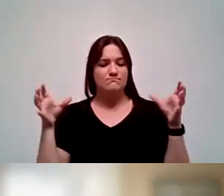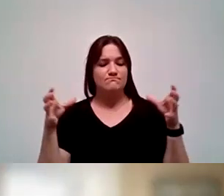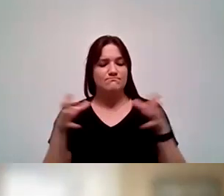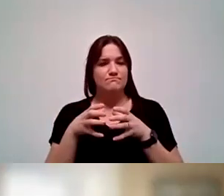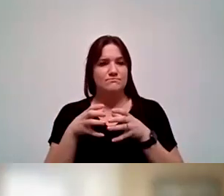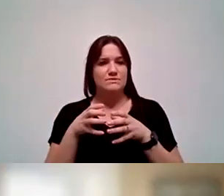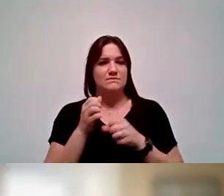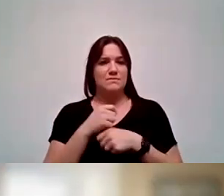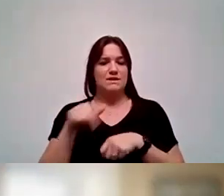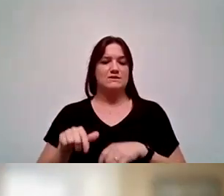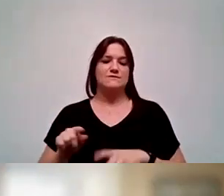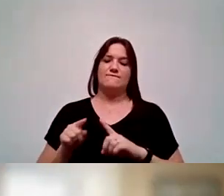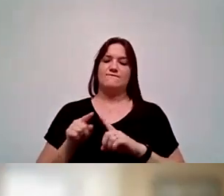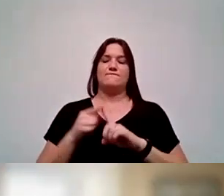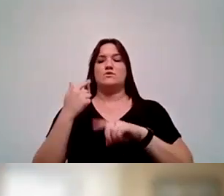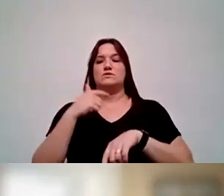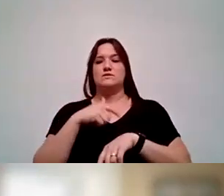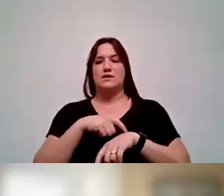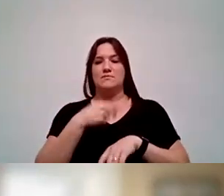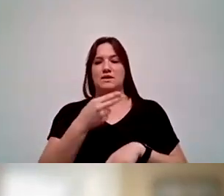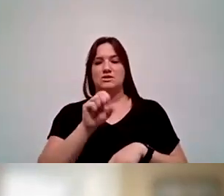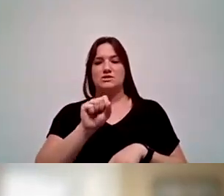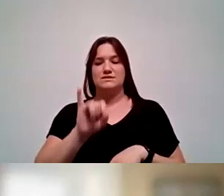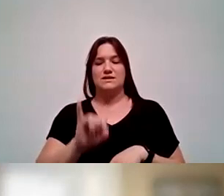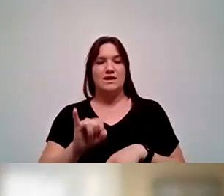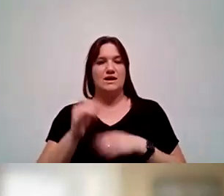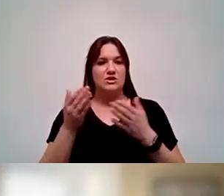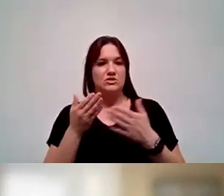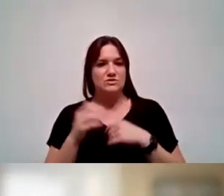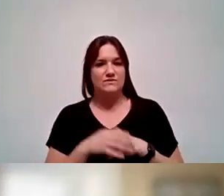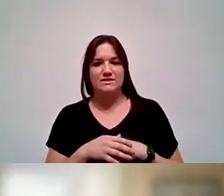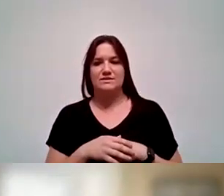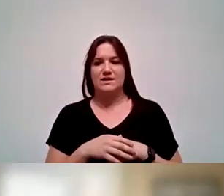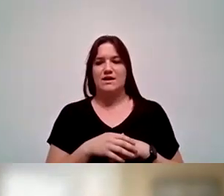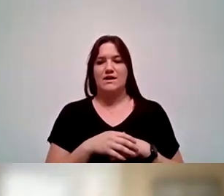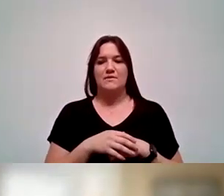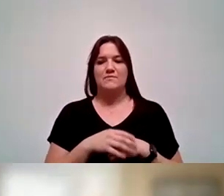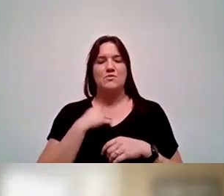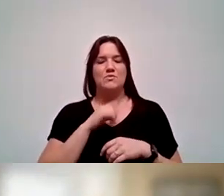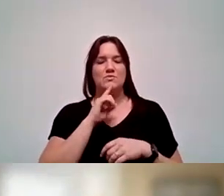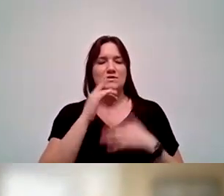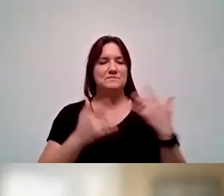this first ever HSI servingness webinar. We're really excited by this.